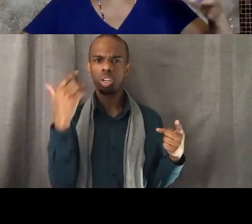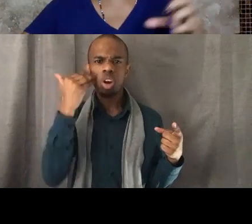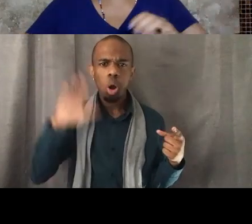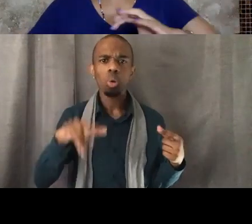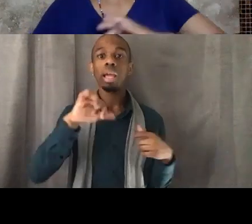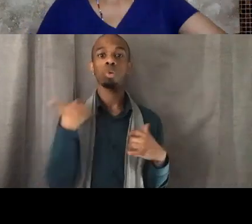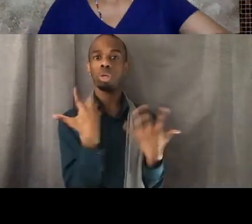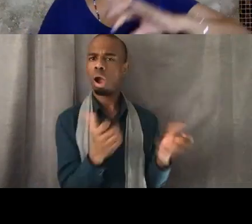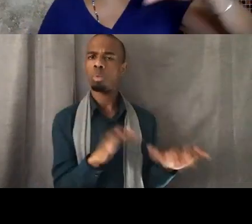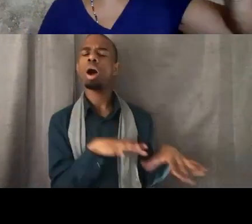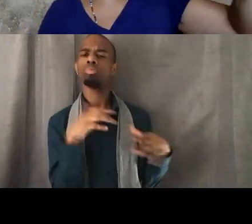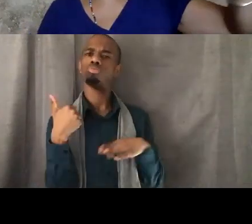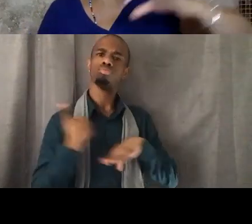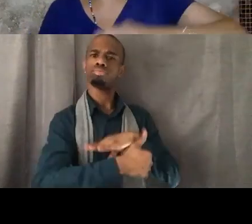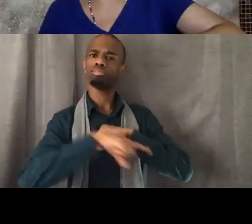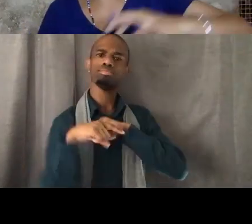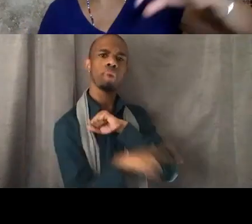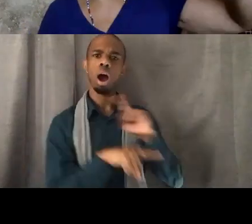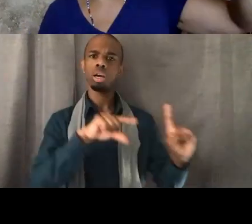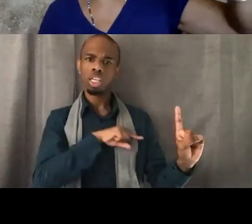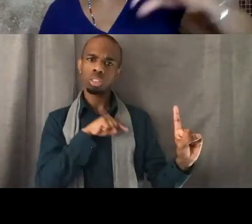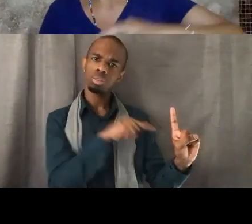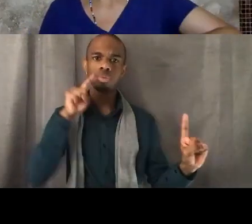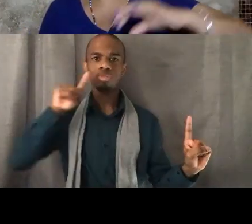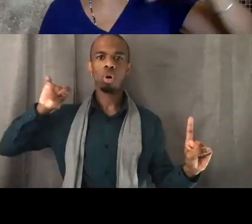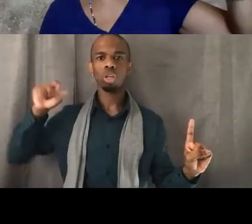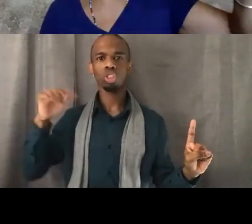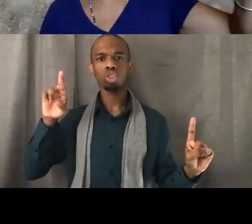it's about up ending that structure that enables